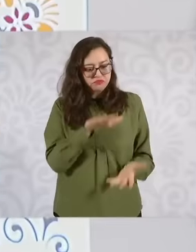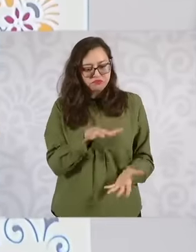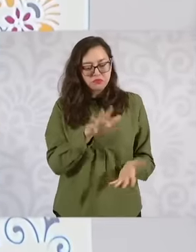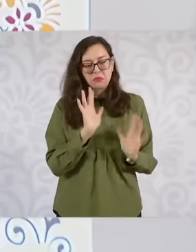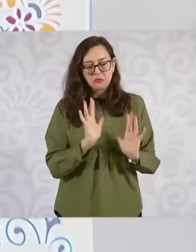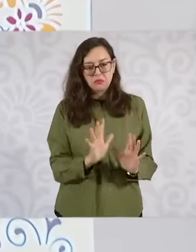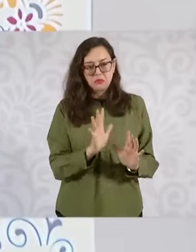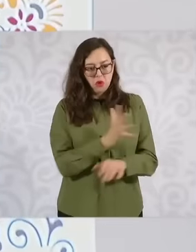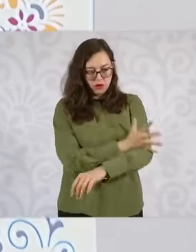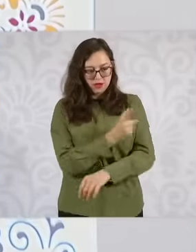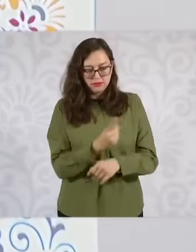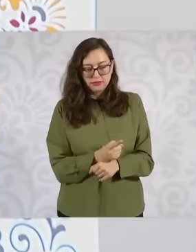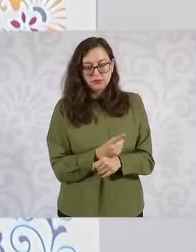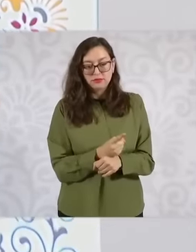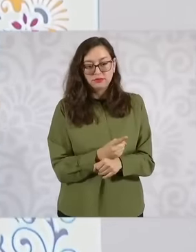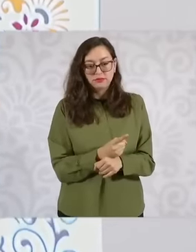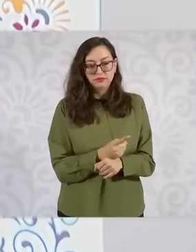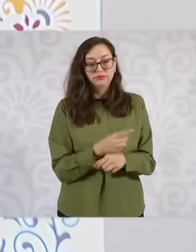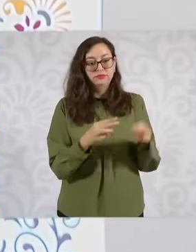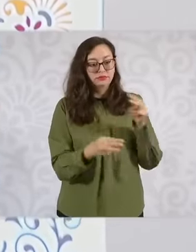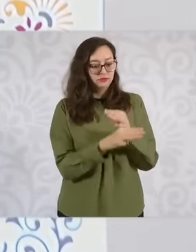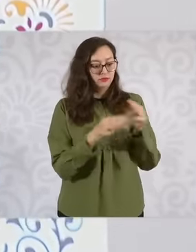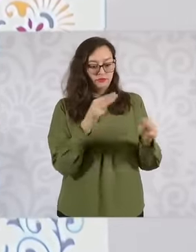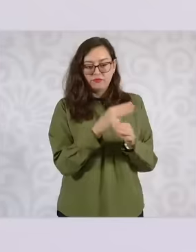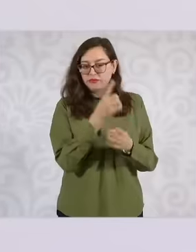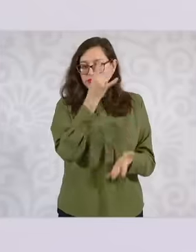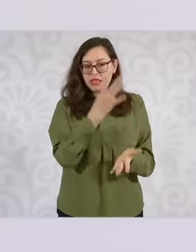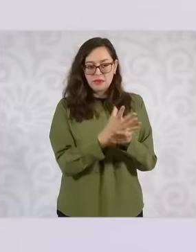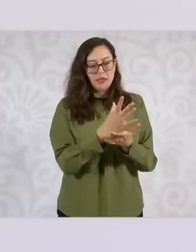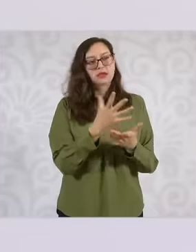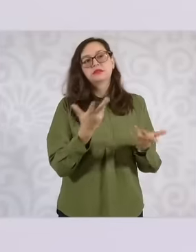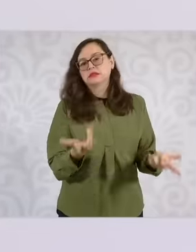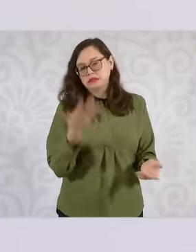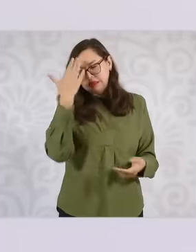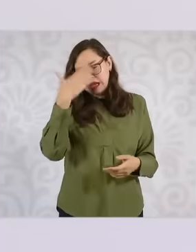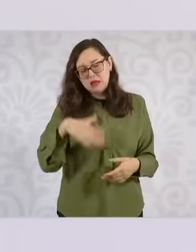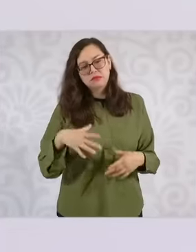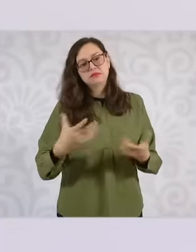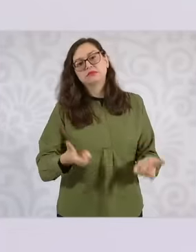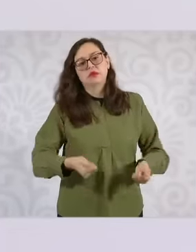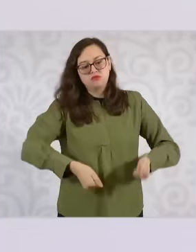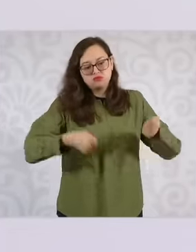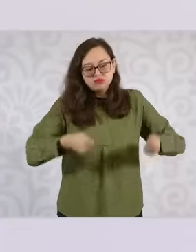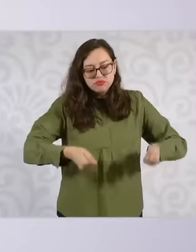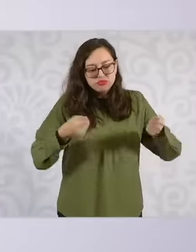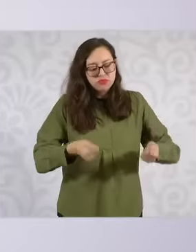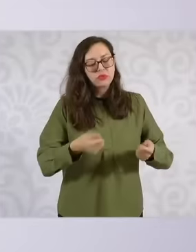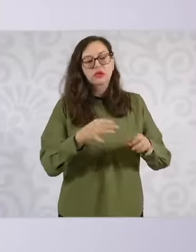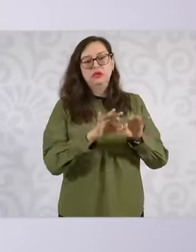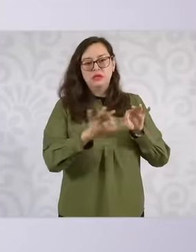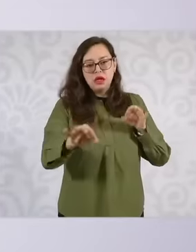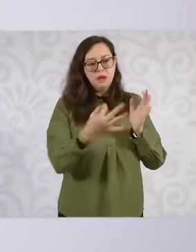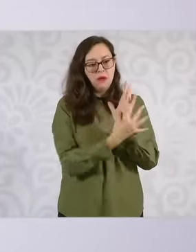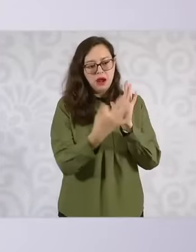problem acquiring the materials, cement, rod, etc. and that they can also participate